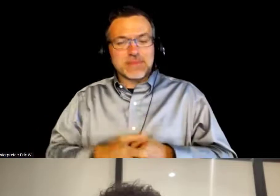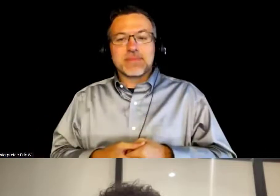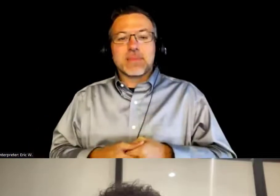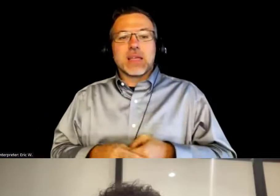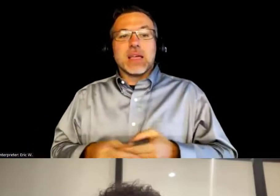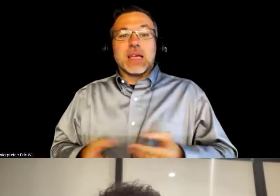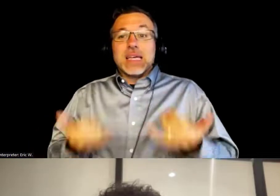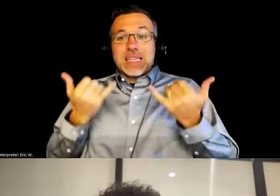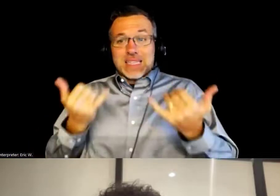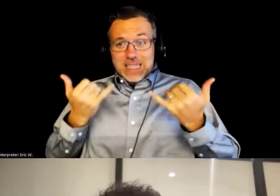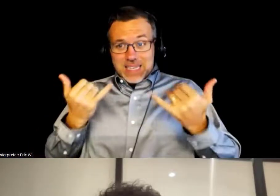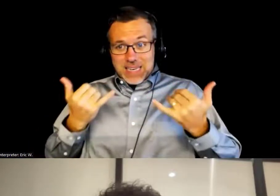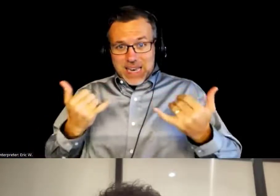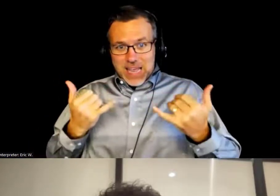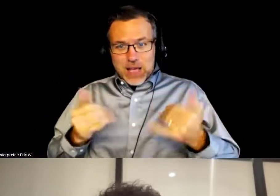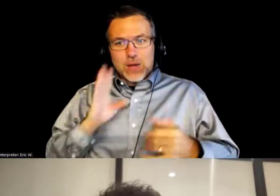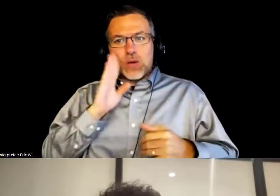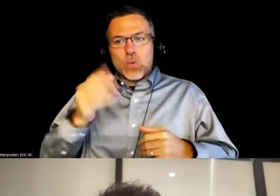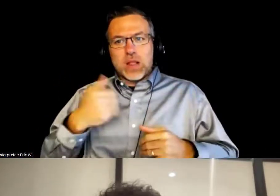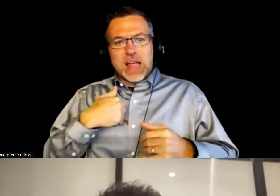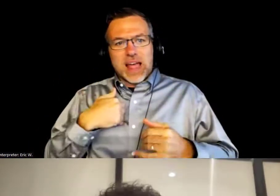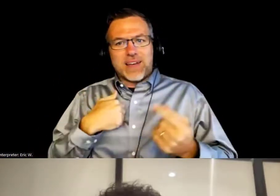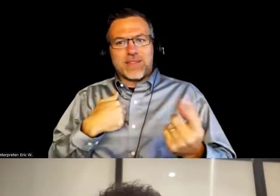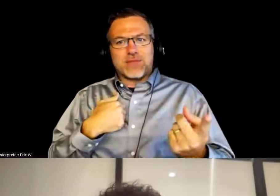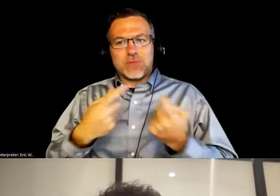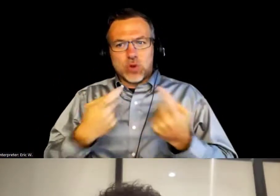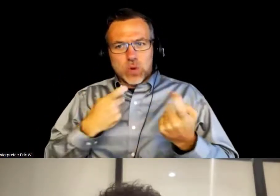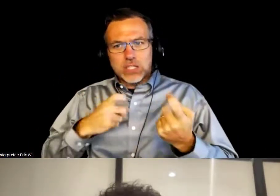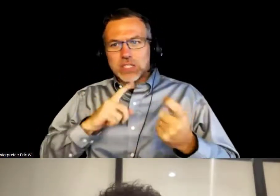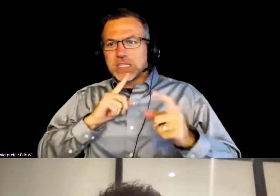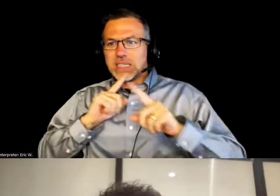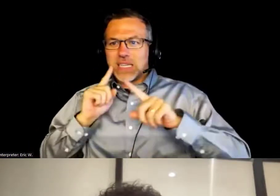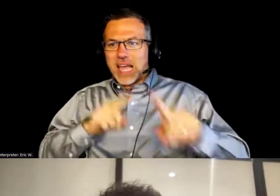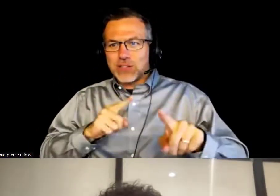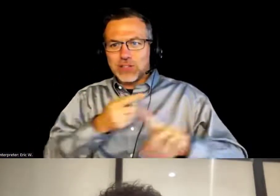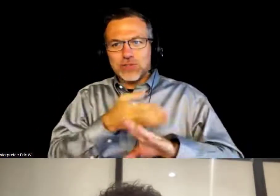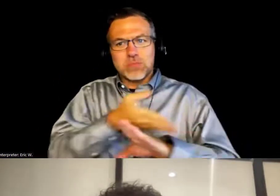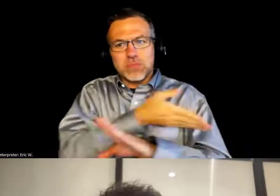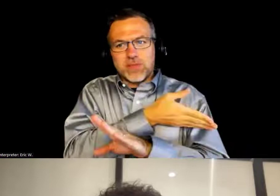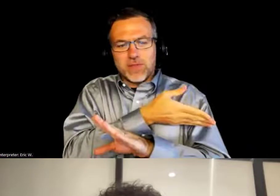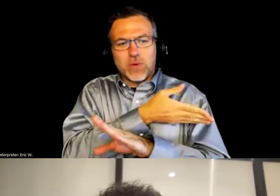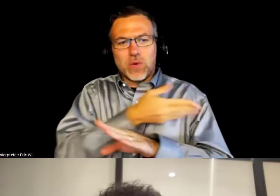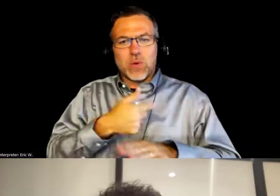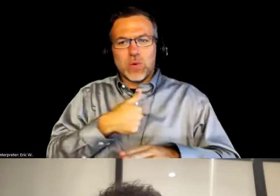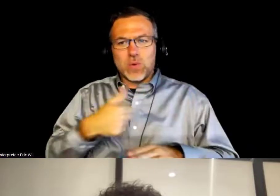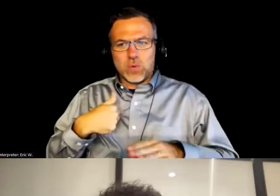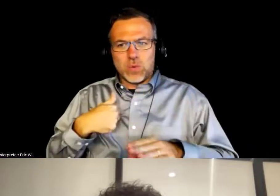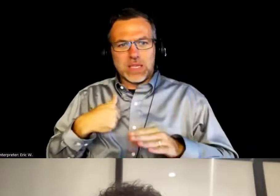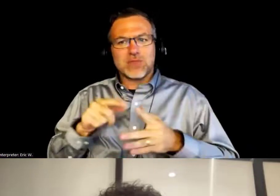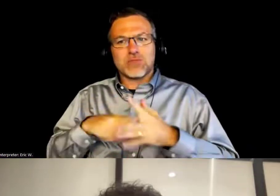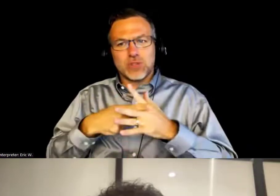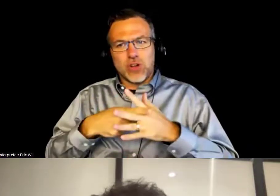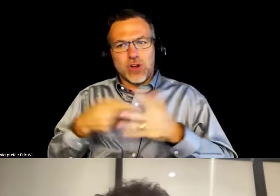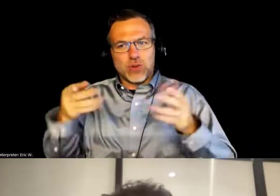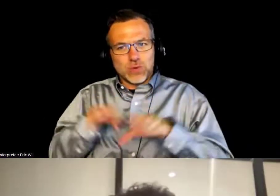we are going to go into some Q&A, some questions here before we start to wrap up today's session.